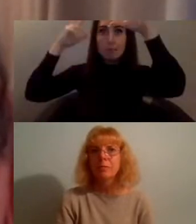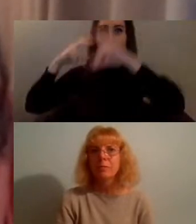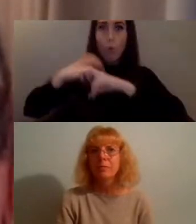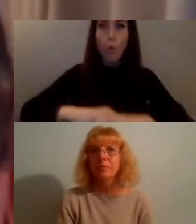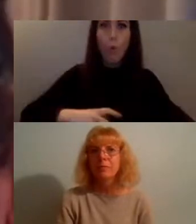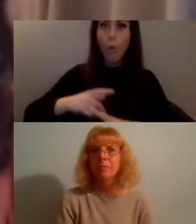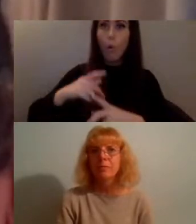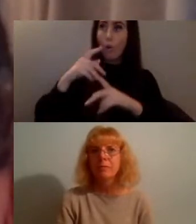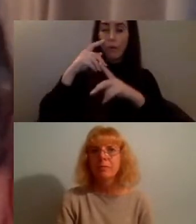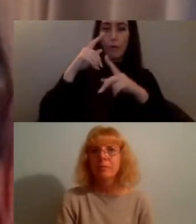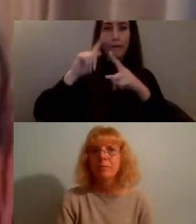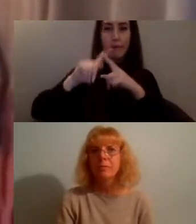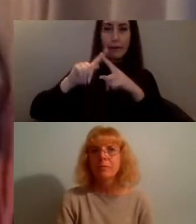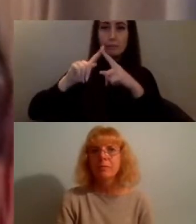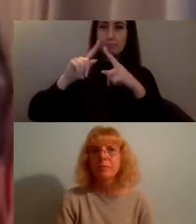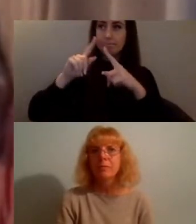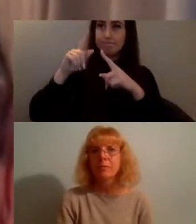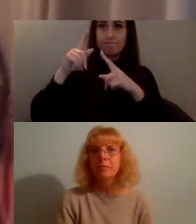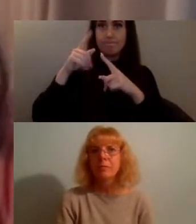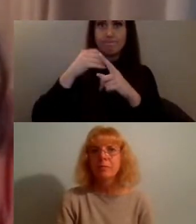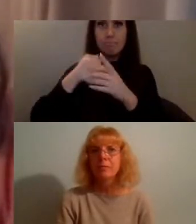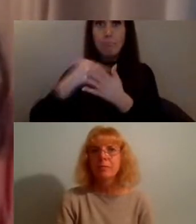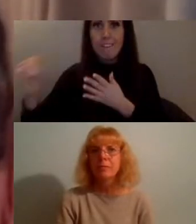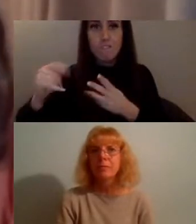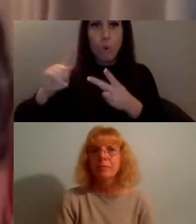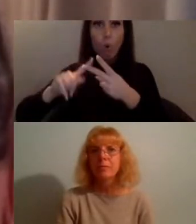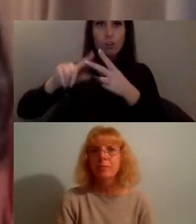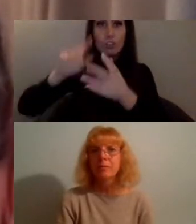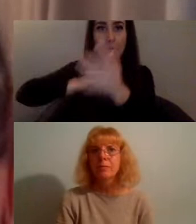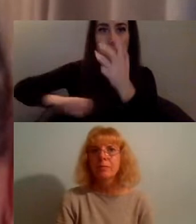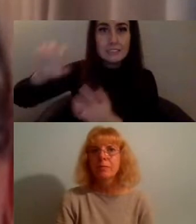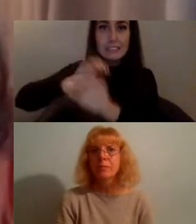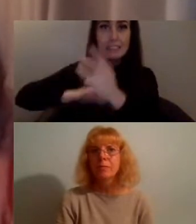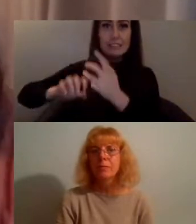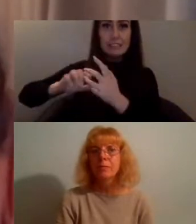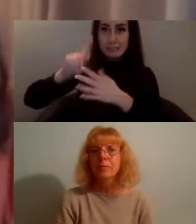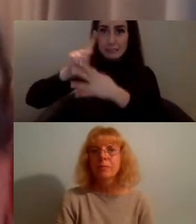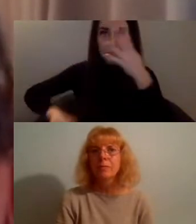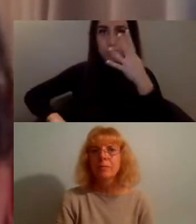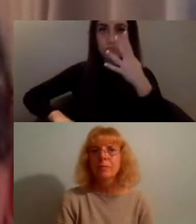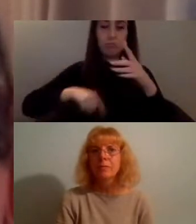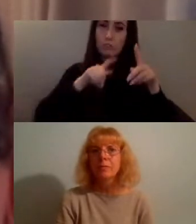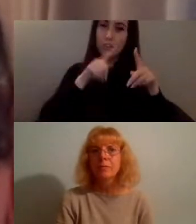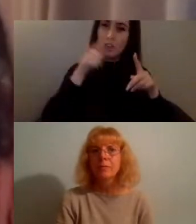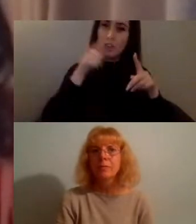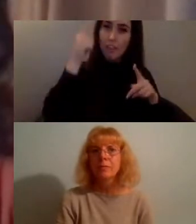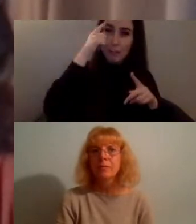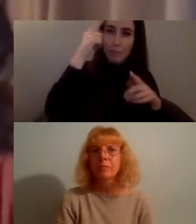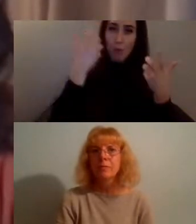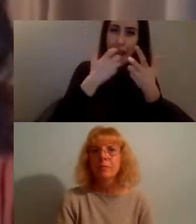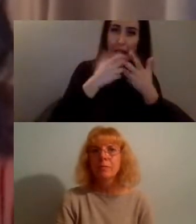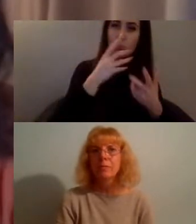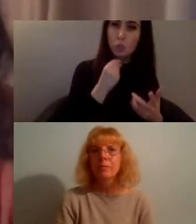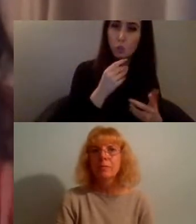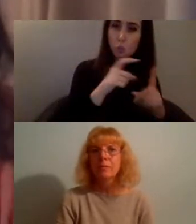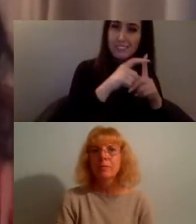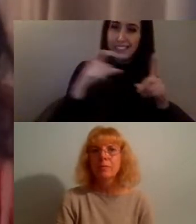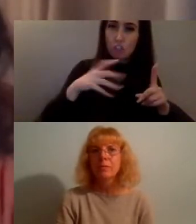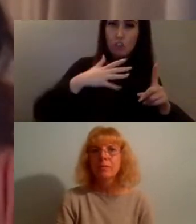complexities and contradictions inherent in using digital means and spaces to create radical change